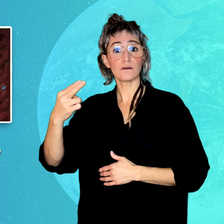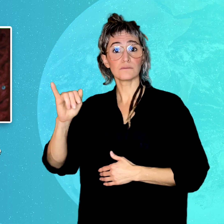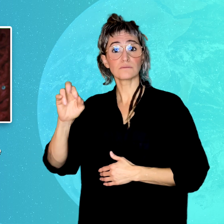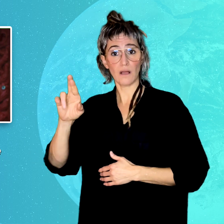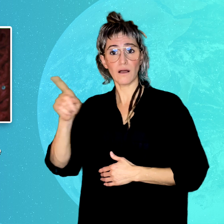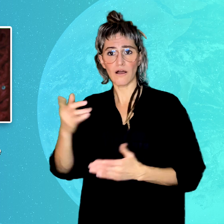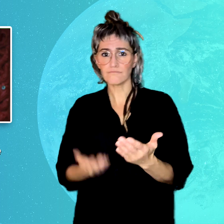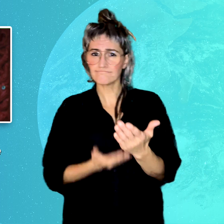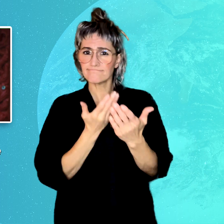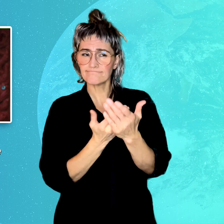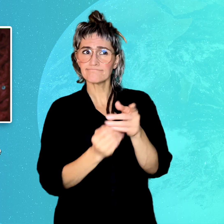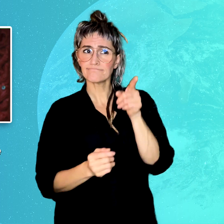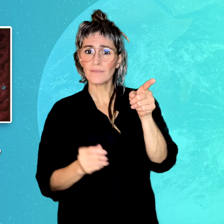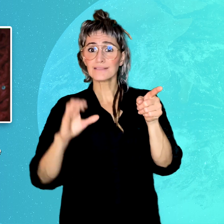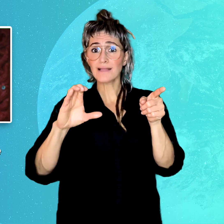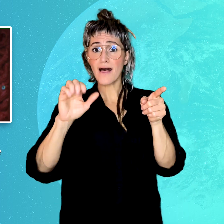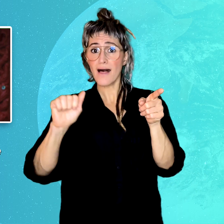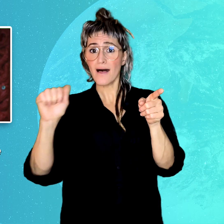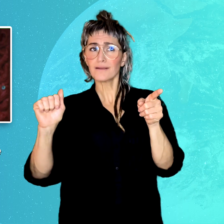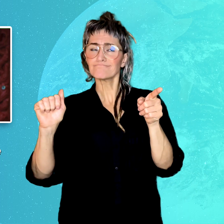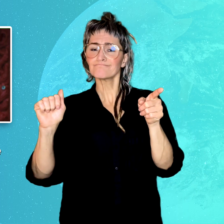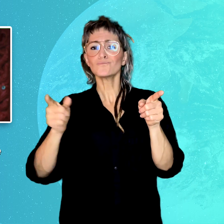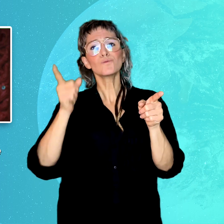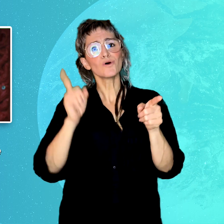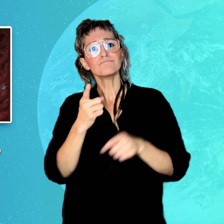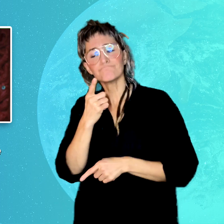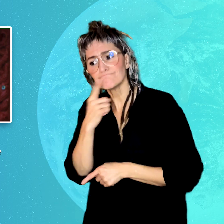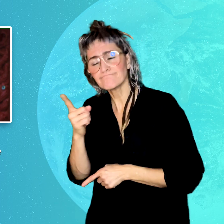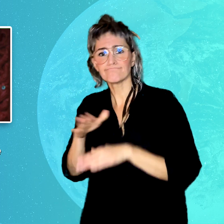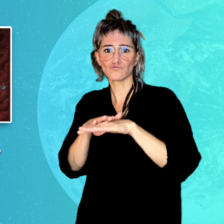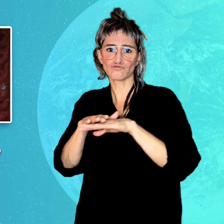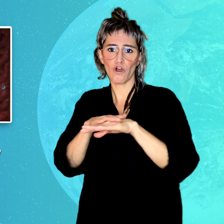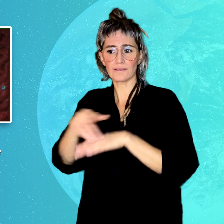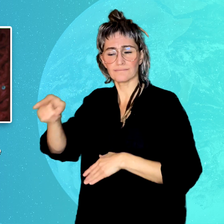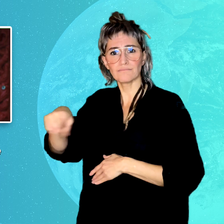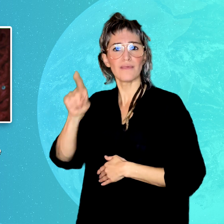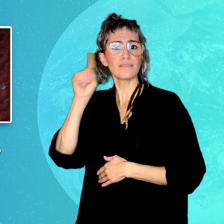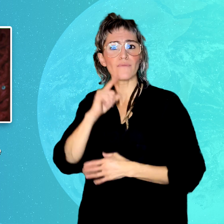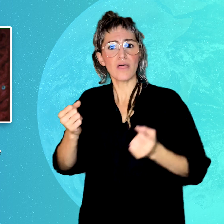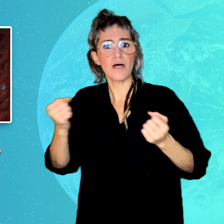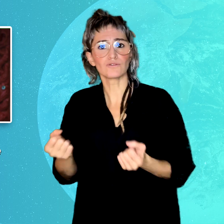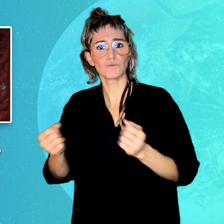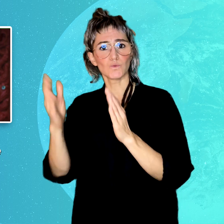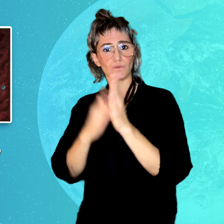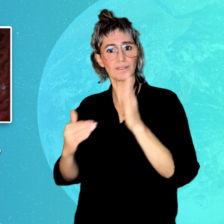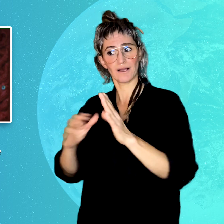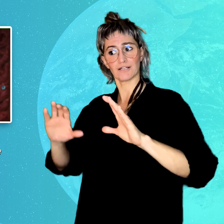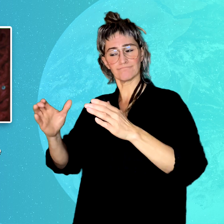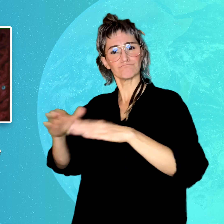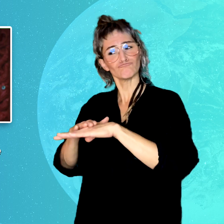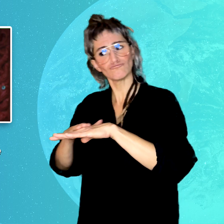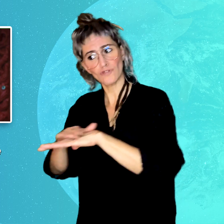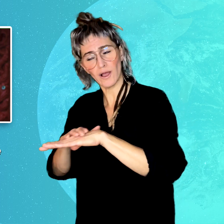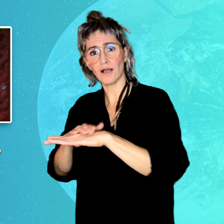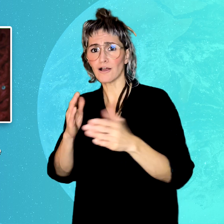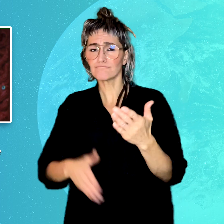to information. Boshier recommended that the CAA issue